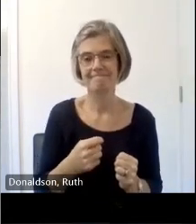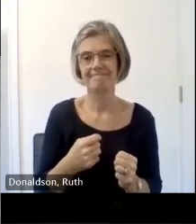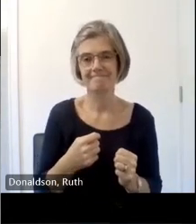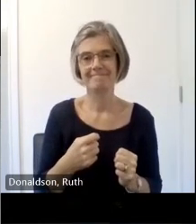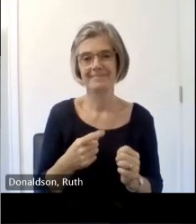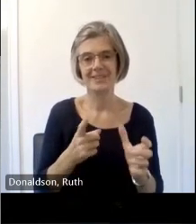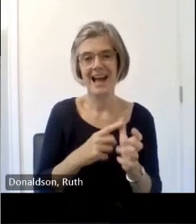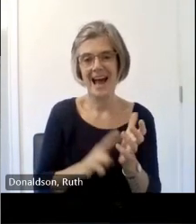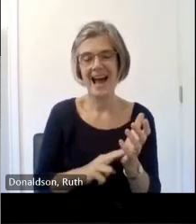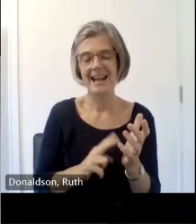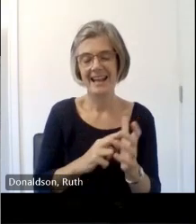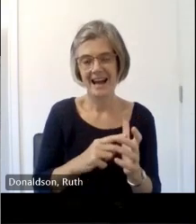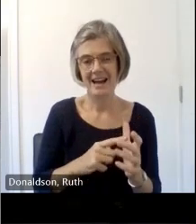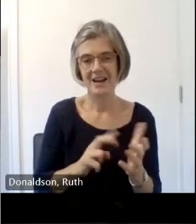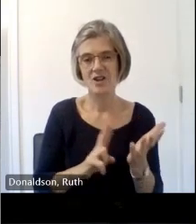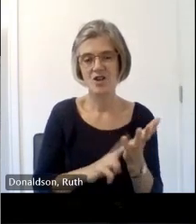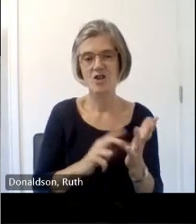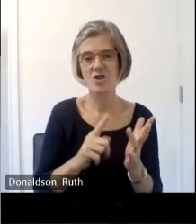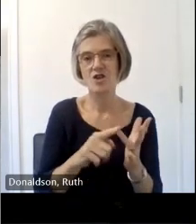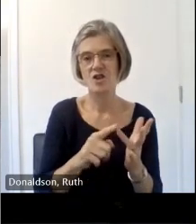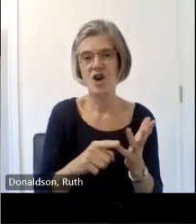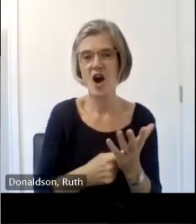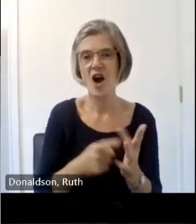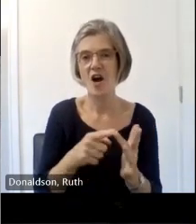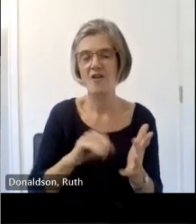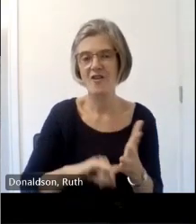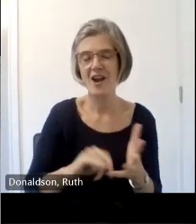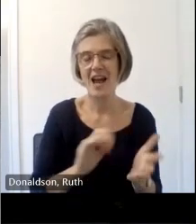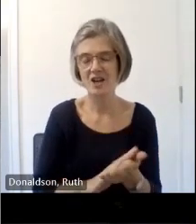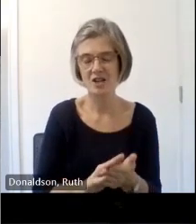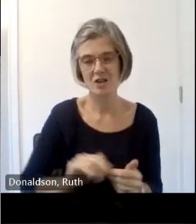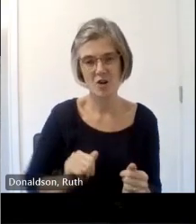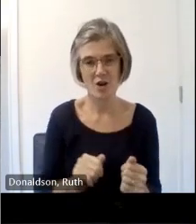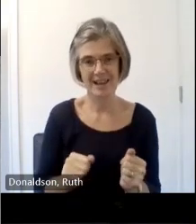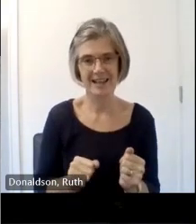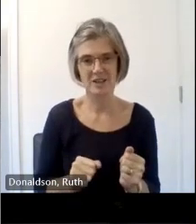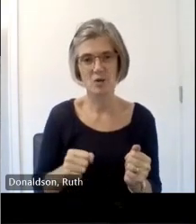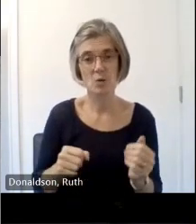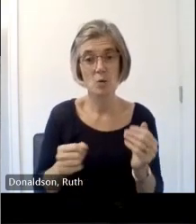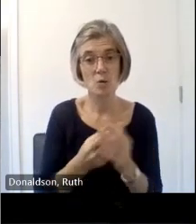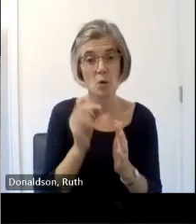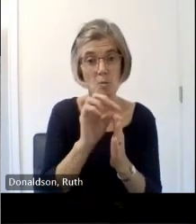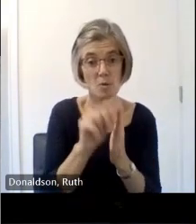just starting a new project looking at the history of State subsidized public diners in Britain they